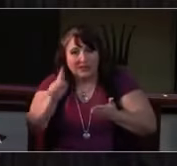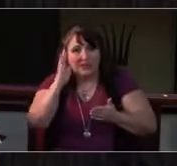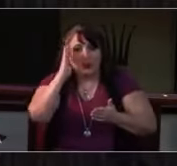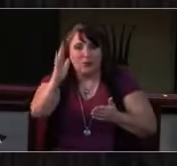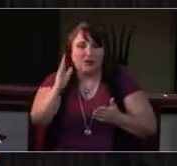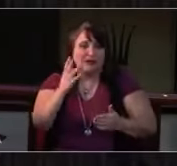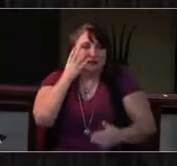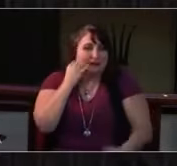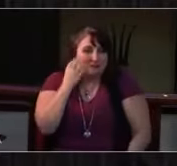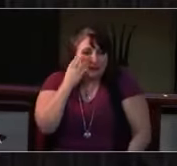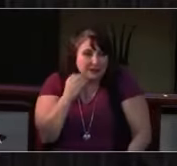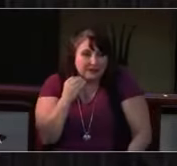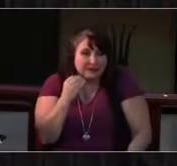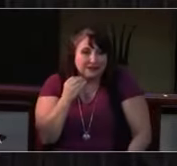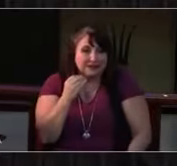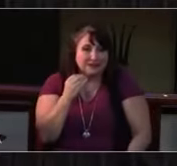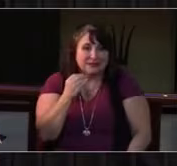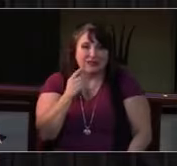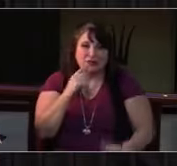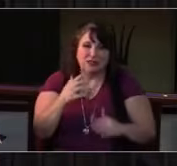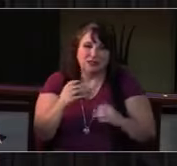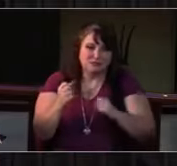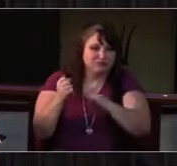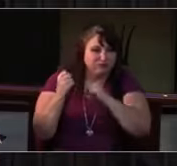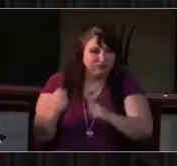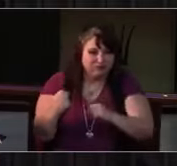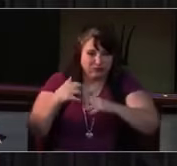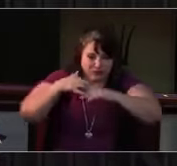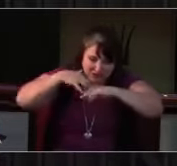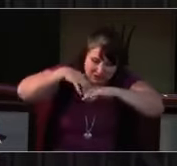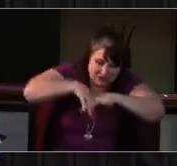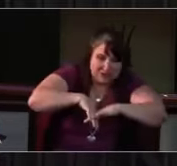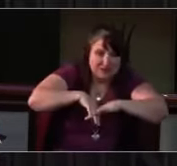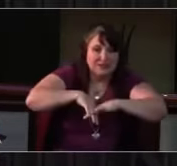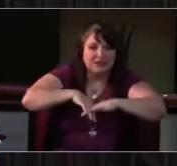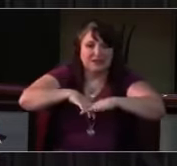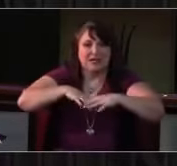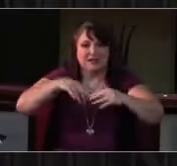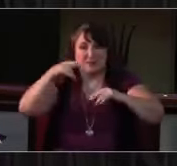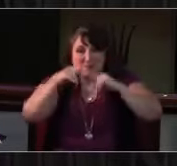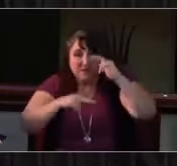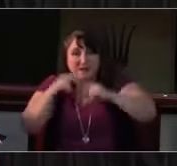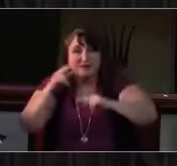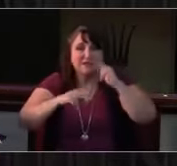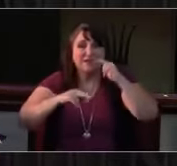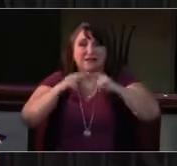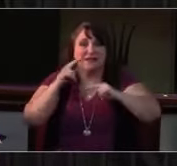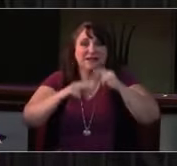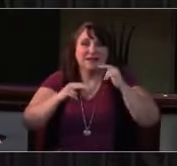Living God, you have greeted us in our brokenness and nourished us with the body of Christ, broken for us.